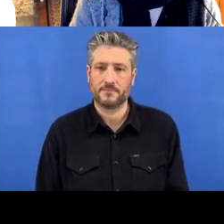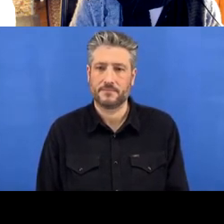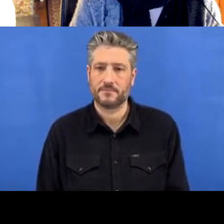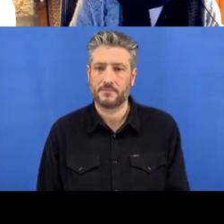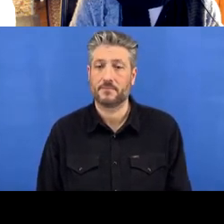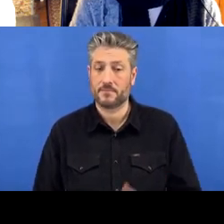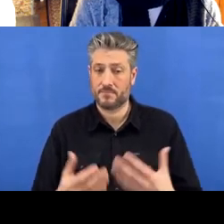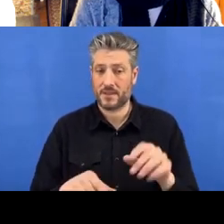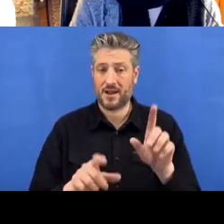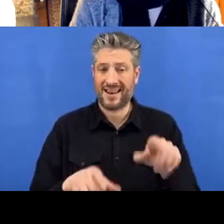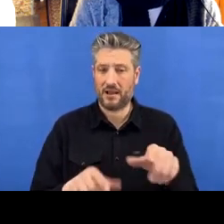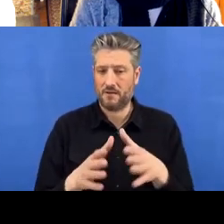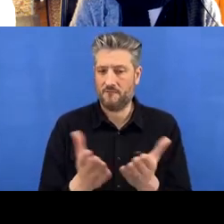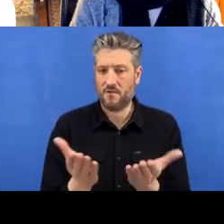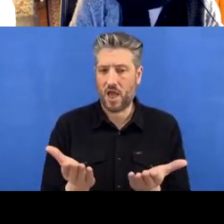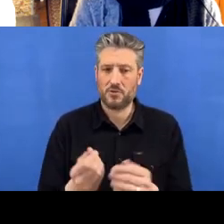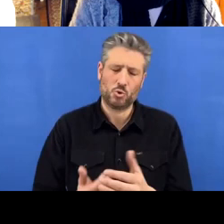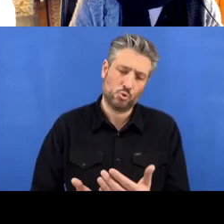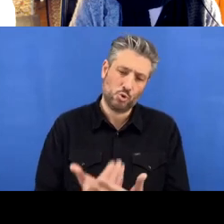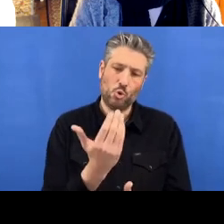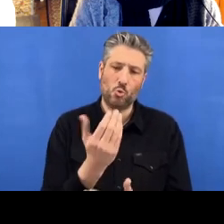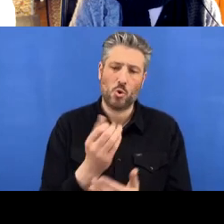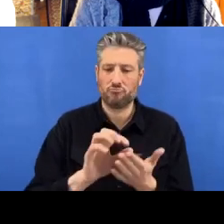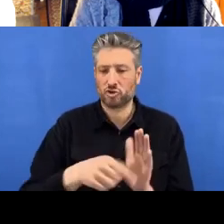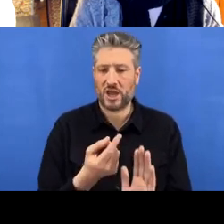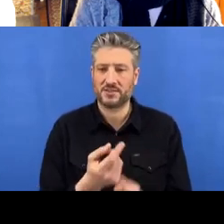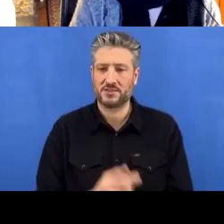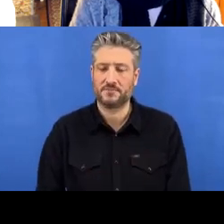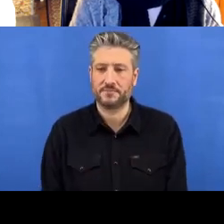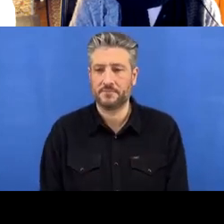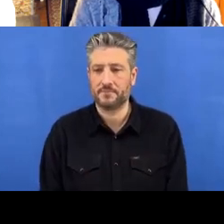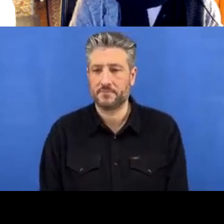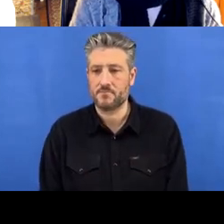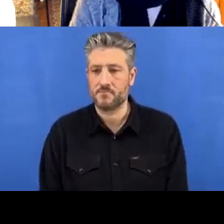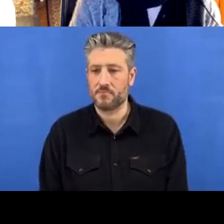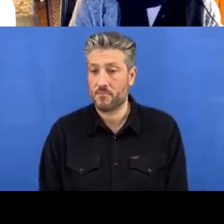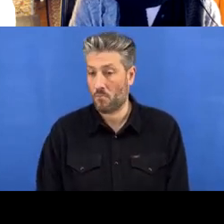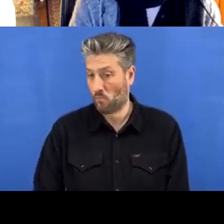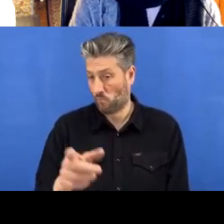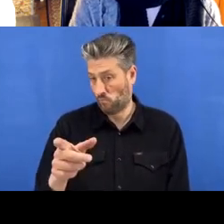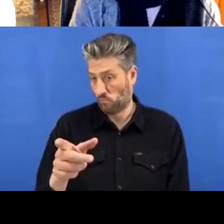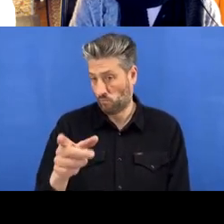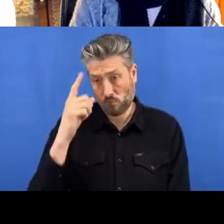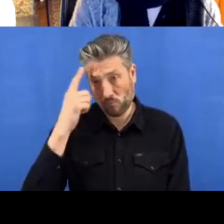we'll now try the first one. So imagine we're starting from total scratch.